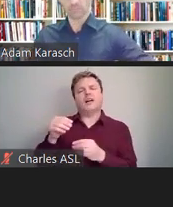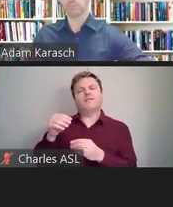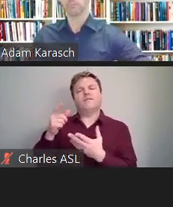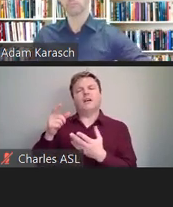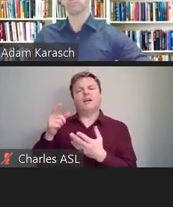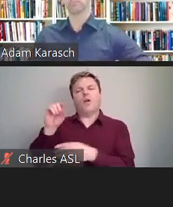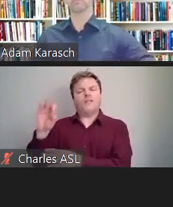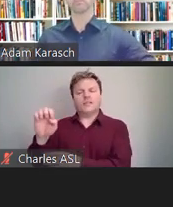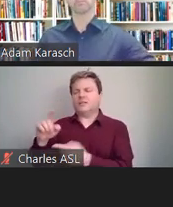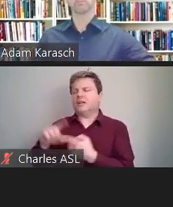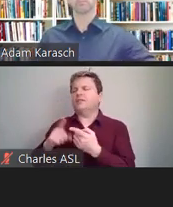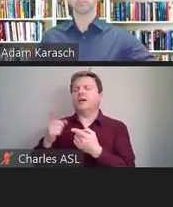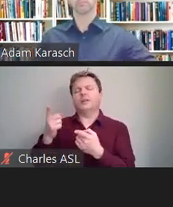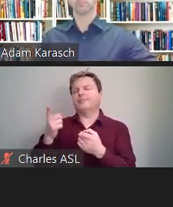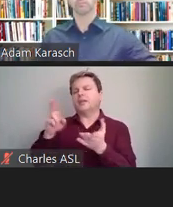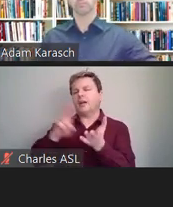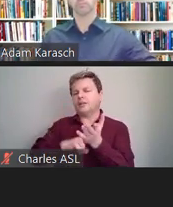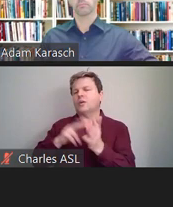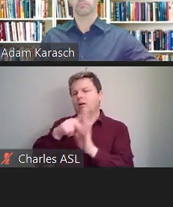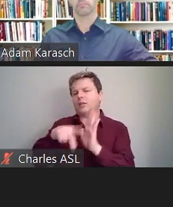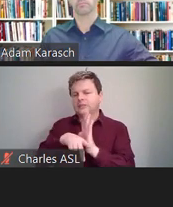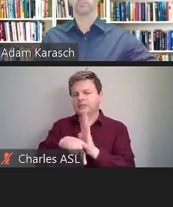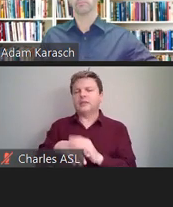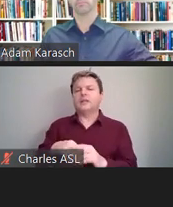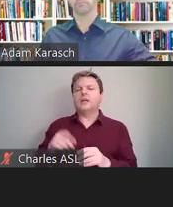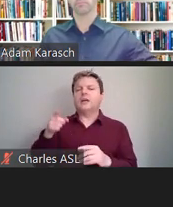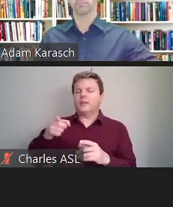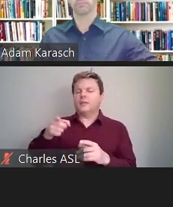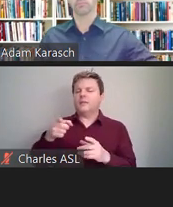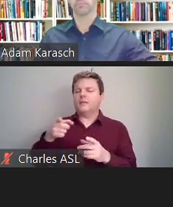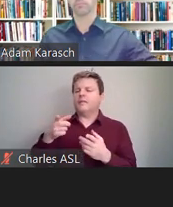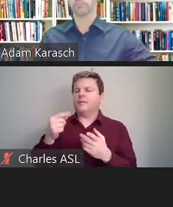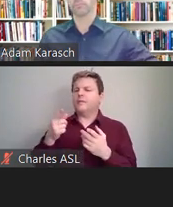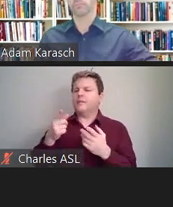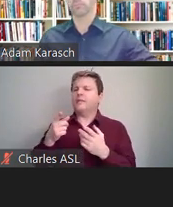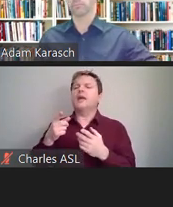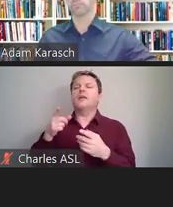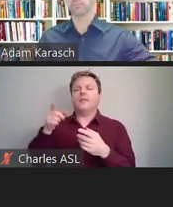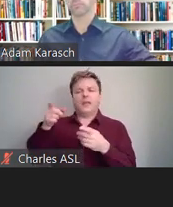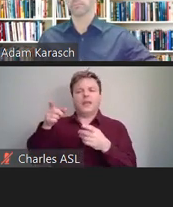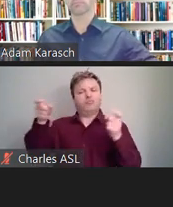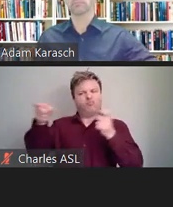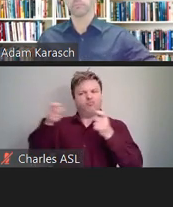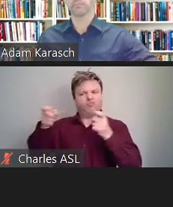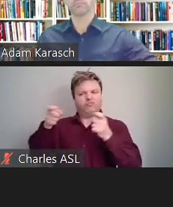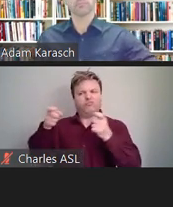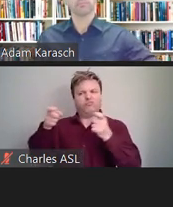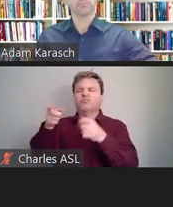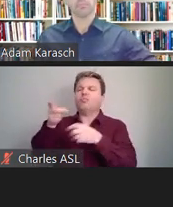OFCCP, yeah, they regulate the affirmative action. So thank you for that. That's great. Good to know.